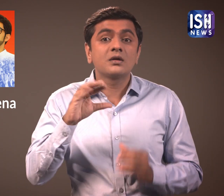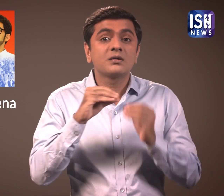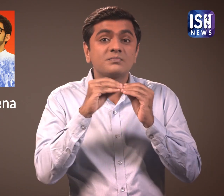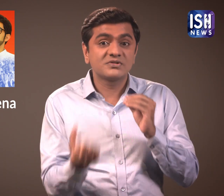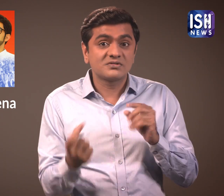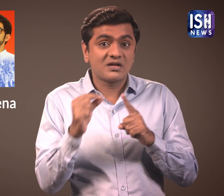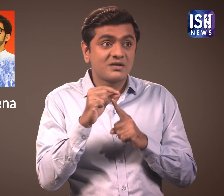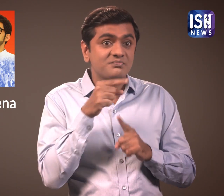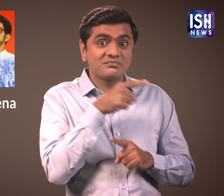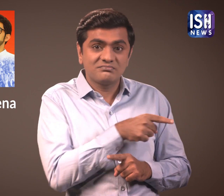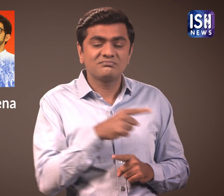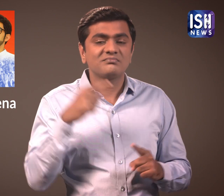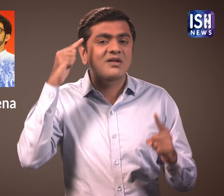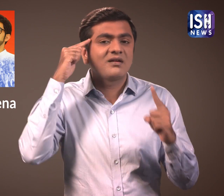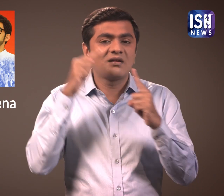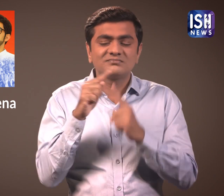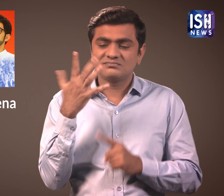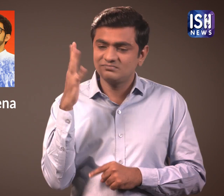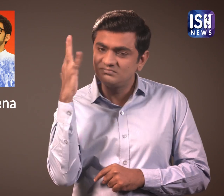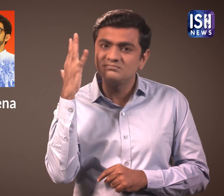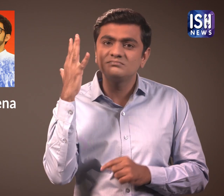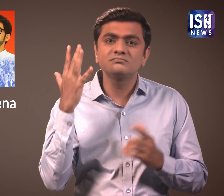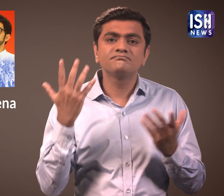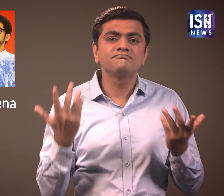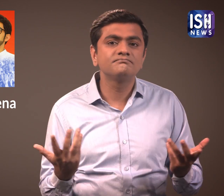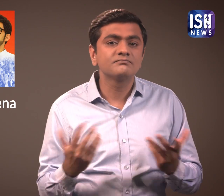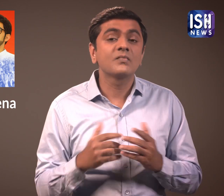The BJP did not agree to this.